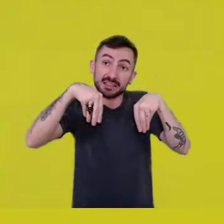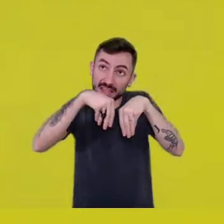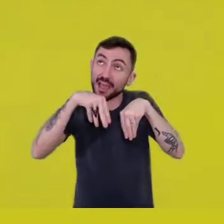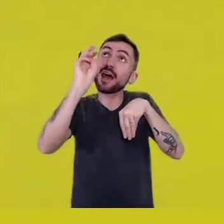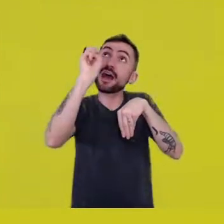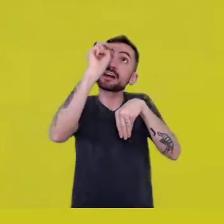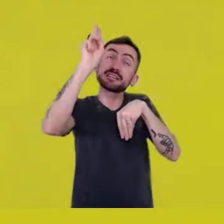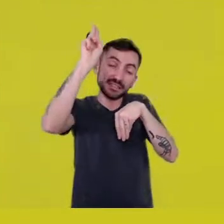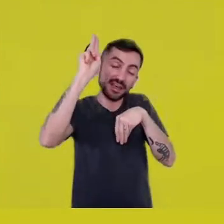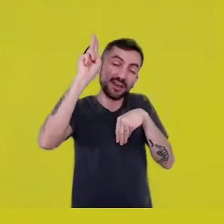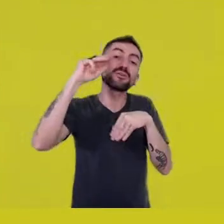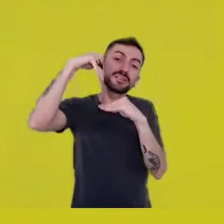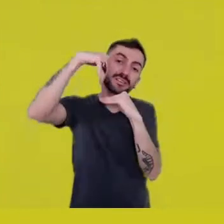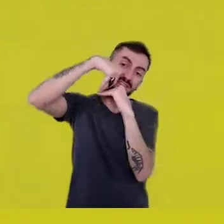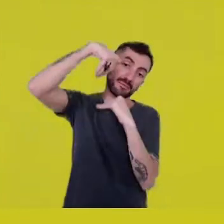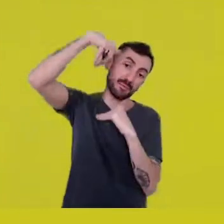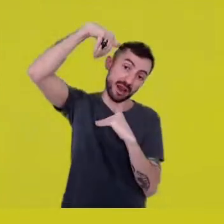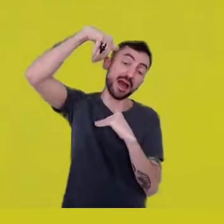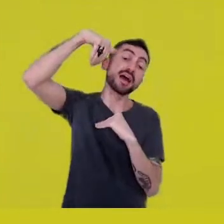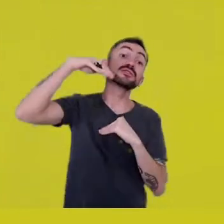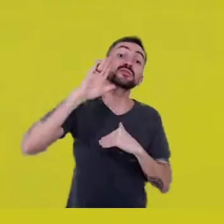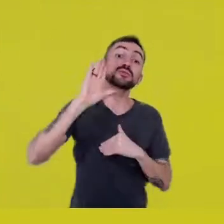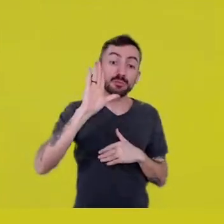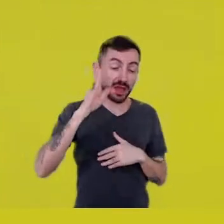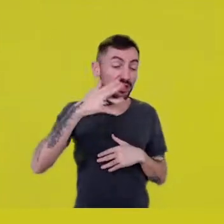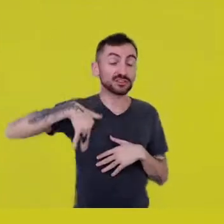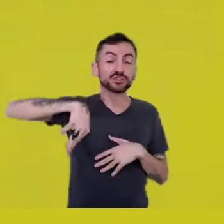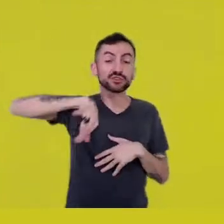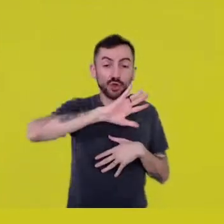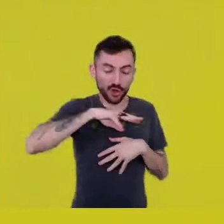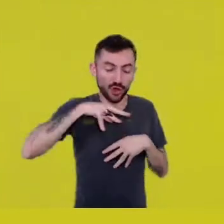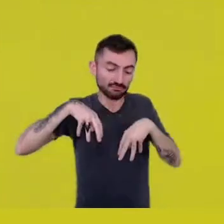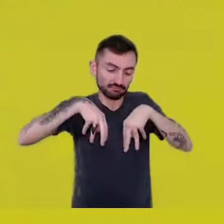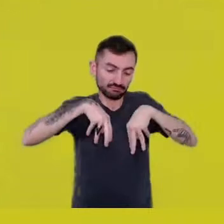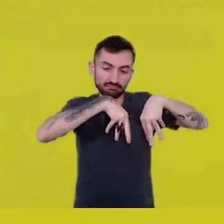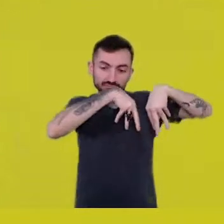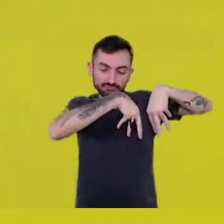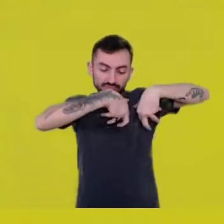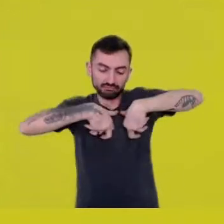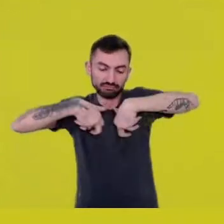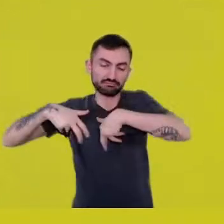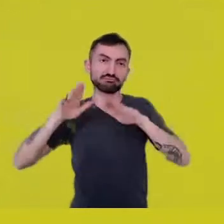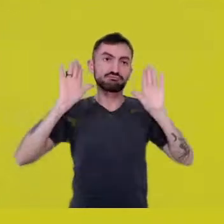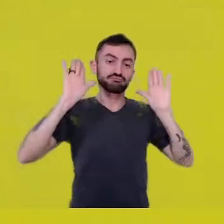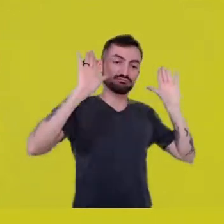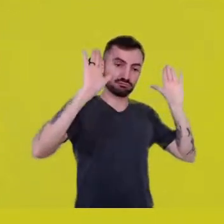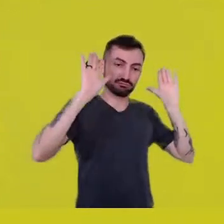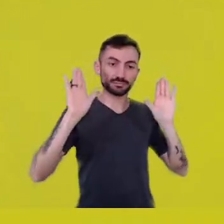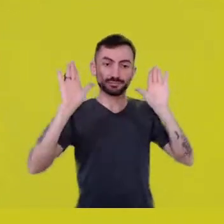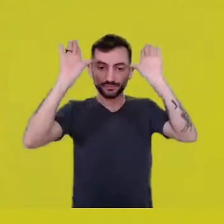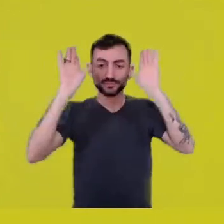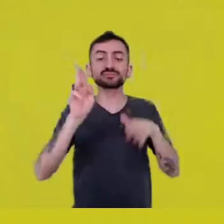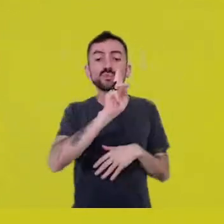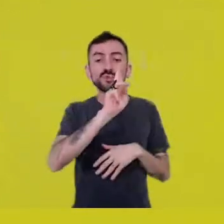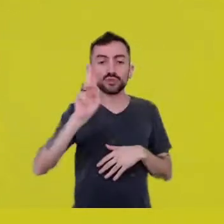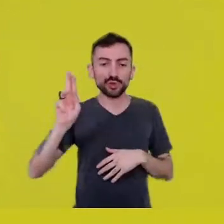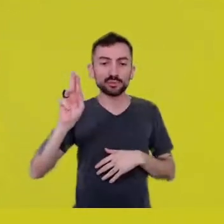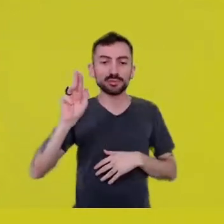and this ritual is called taru andé. “Taru” means sky.